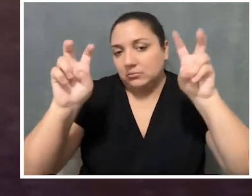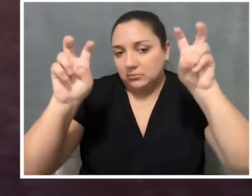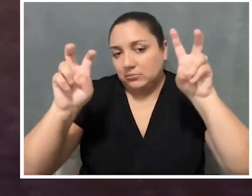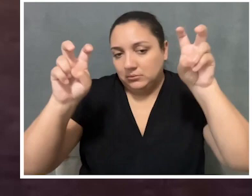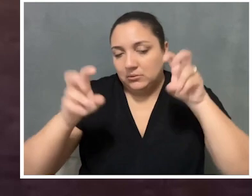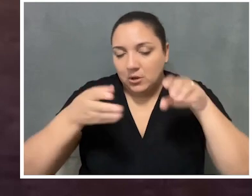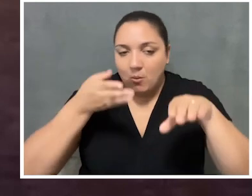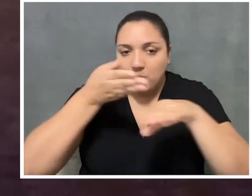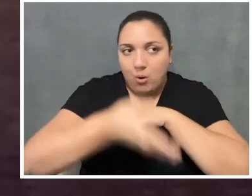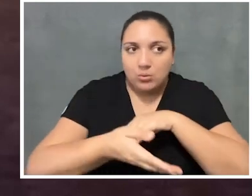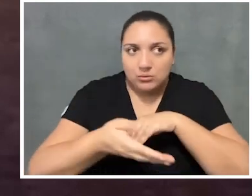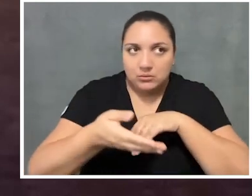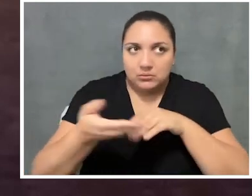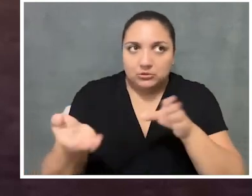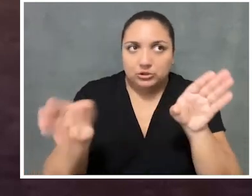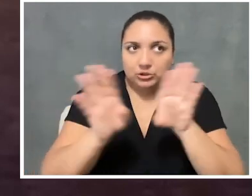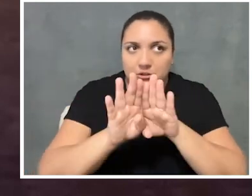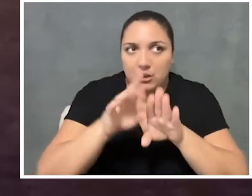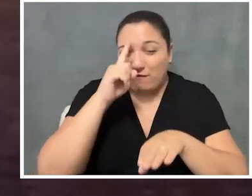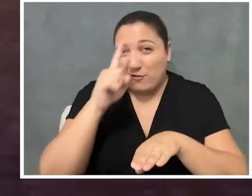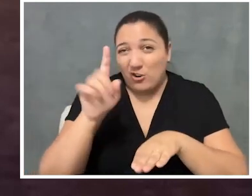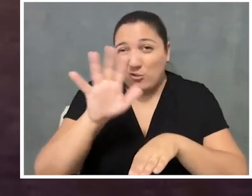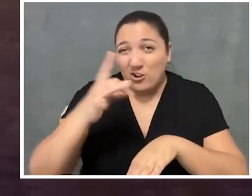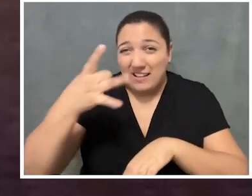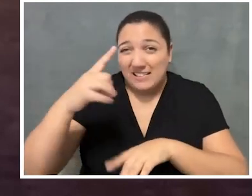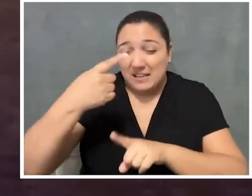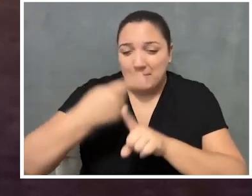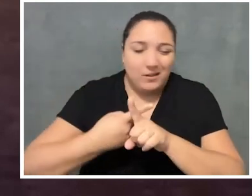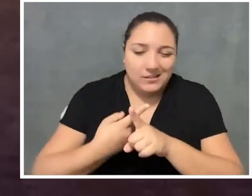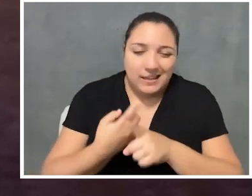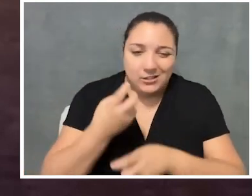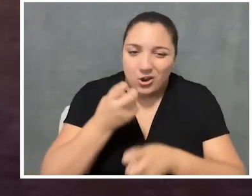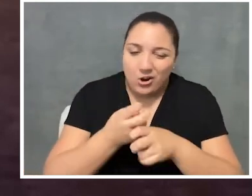post shutdown for maybe 18 months, it's hard for me to even say